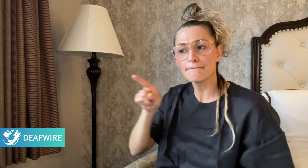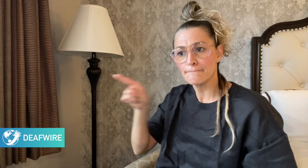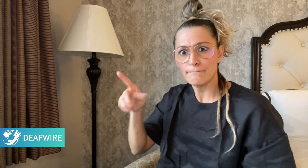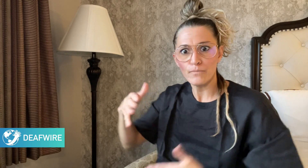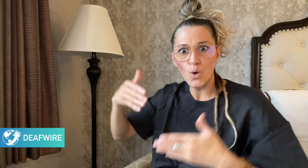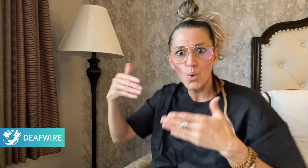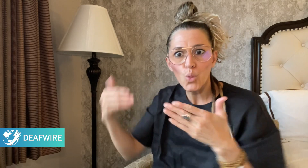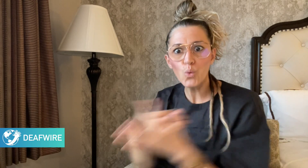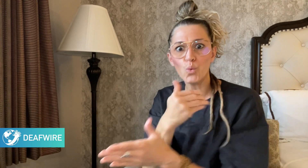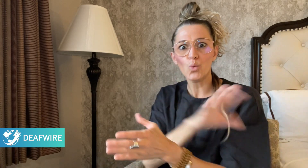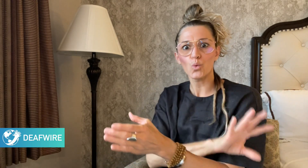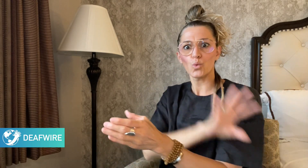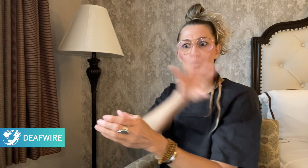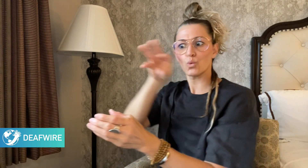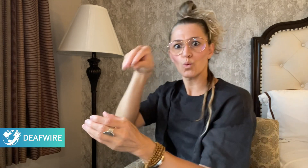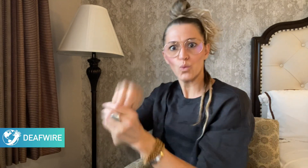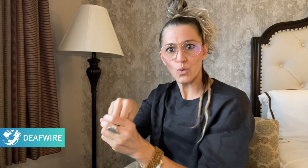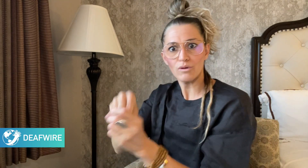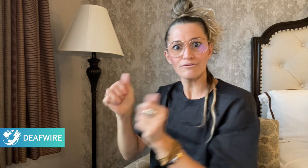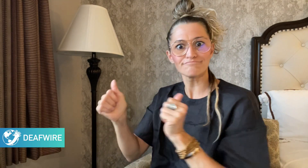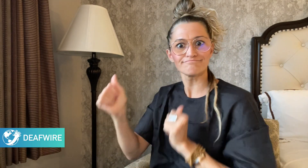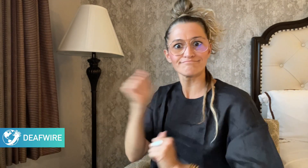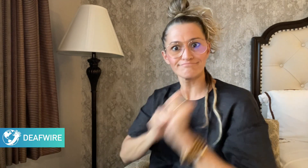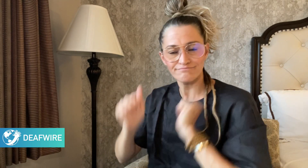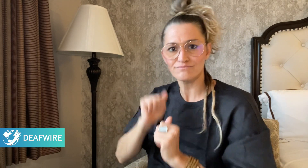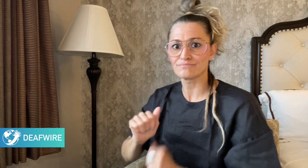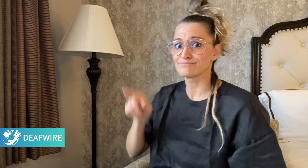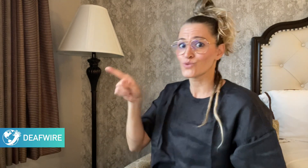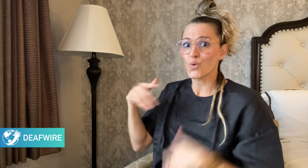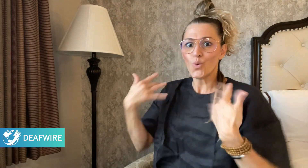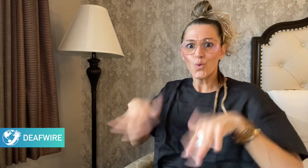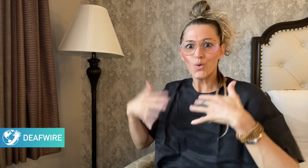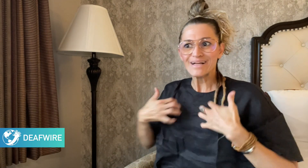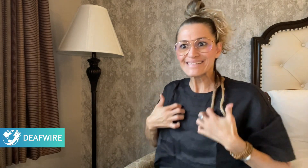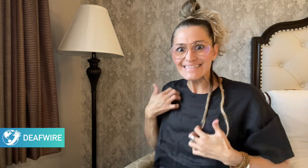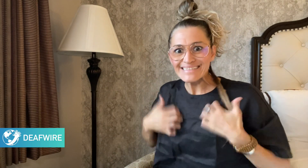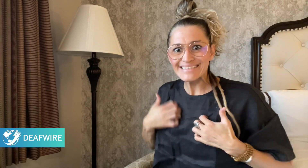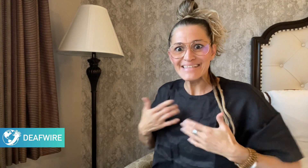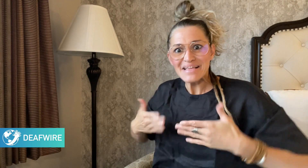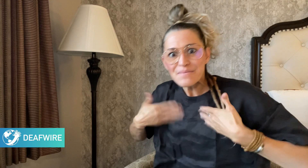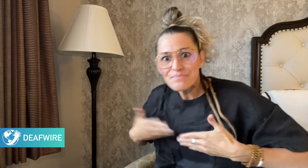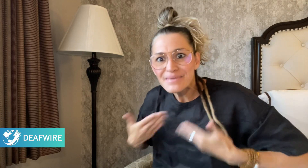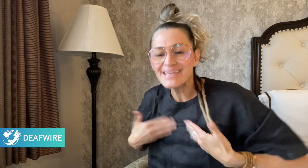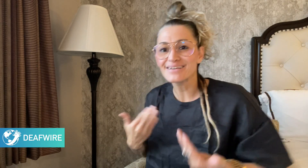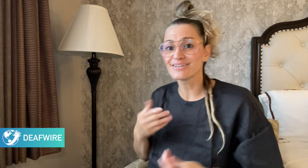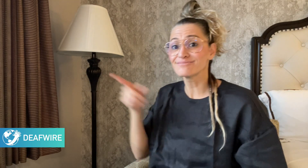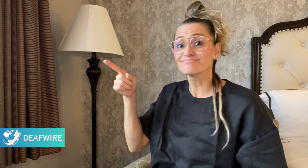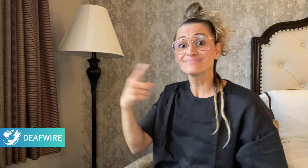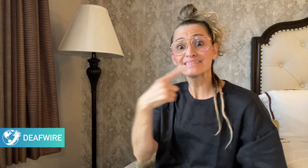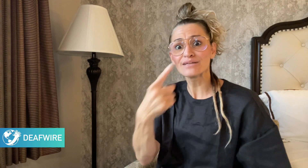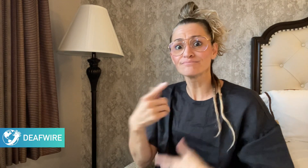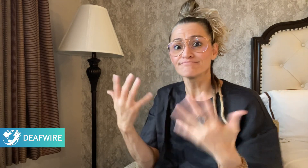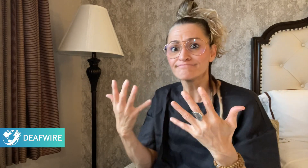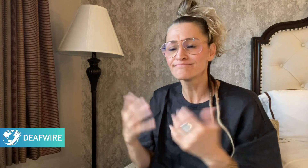role sharing her excitement, and said, "I am